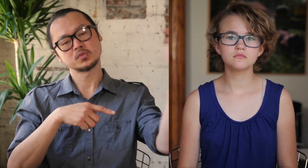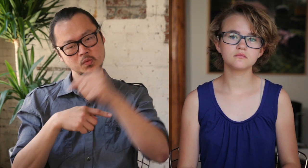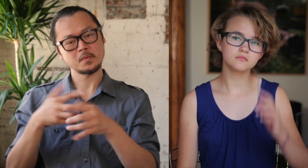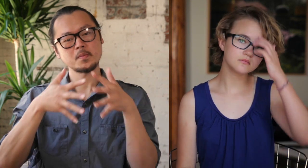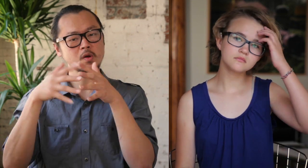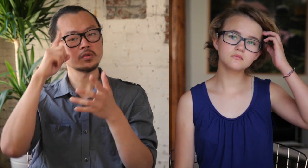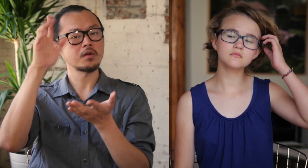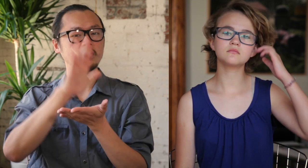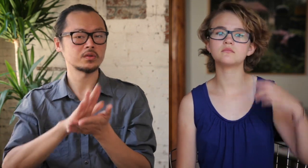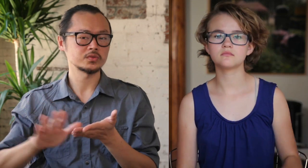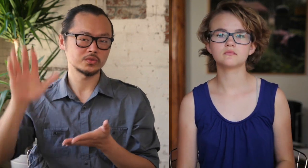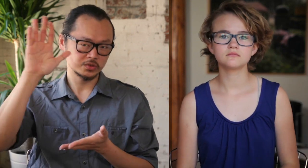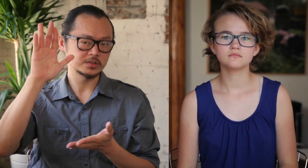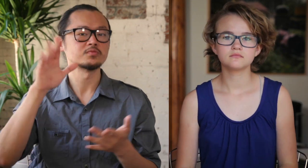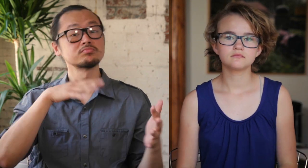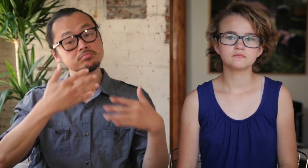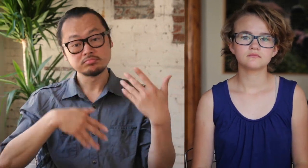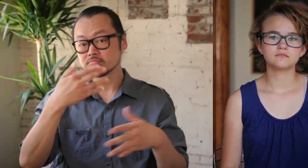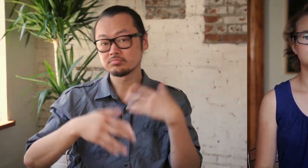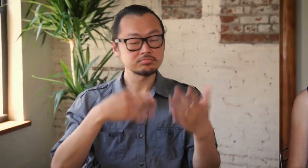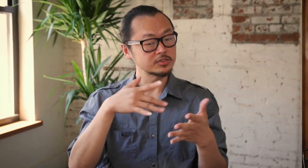Then I came to America for college.